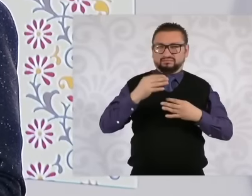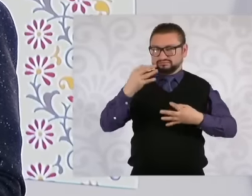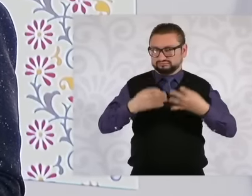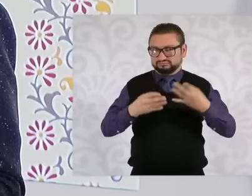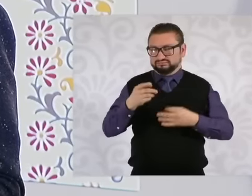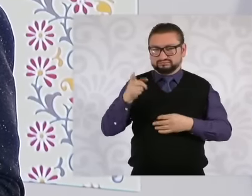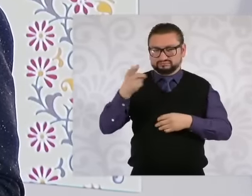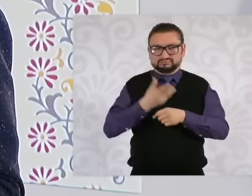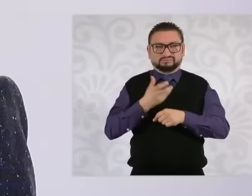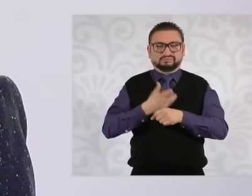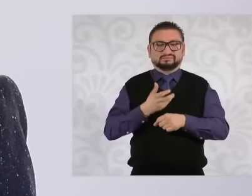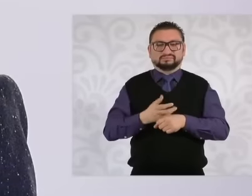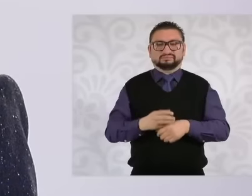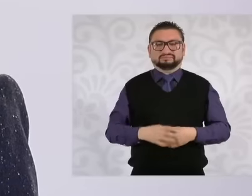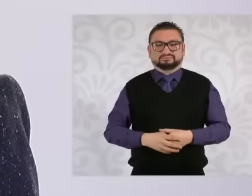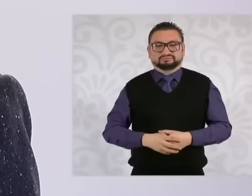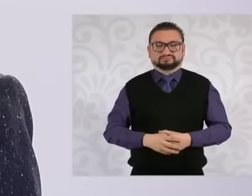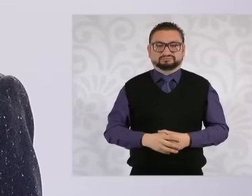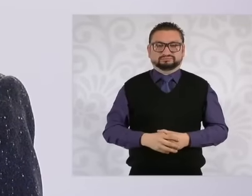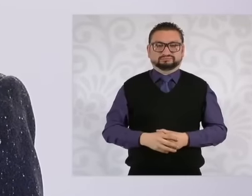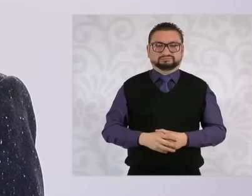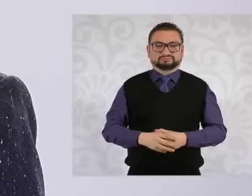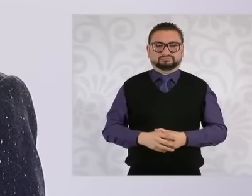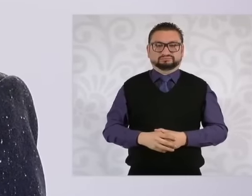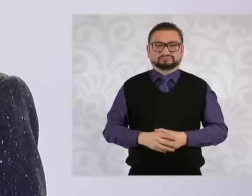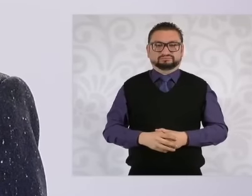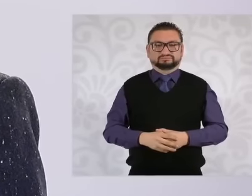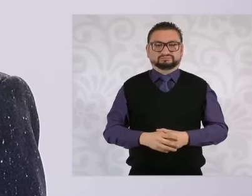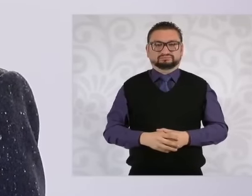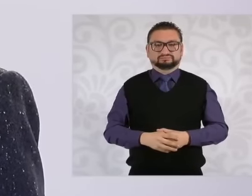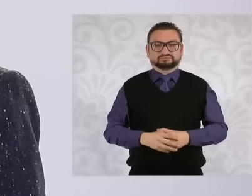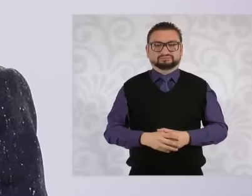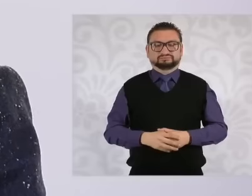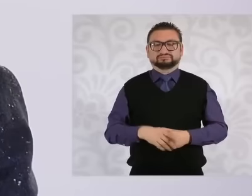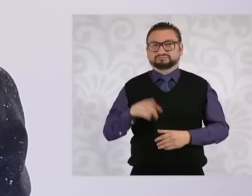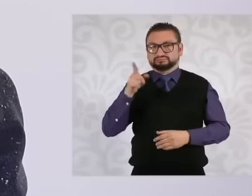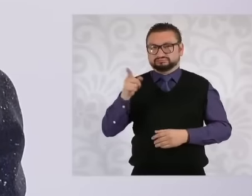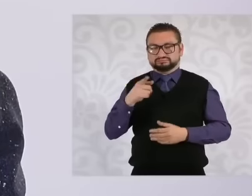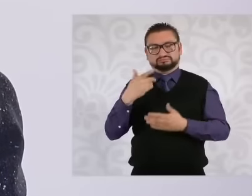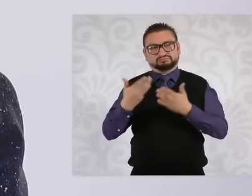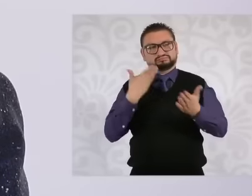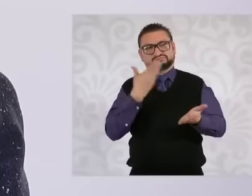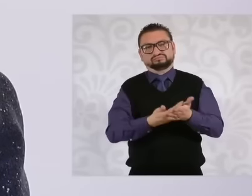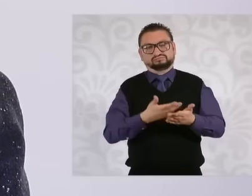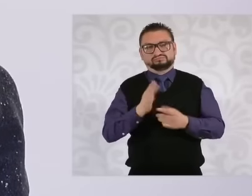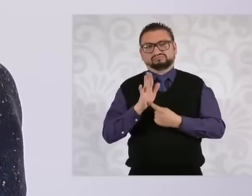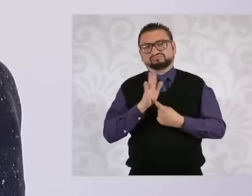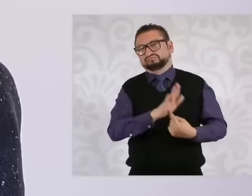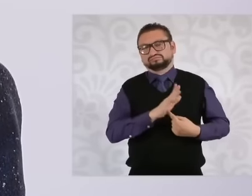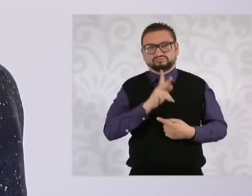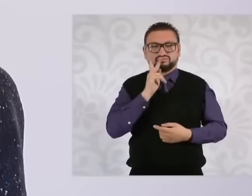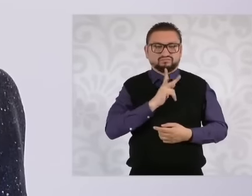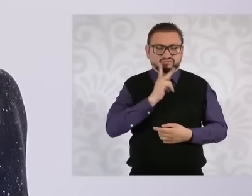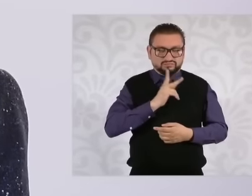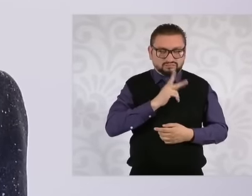Jury gives evidence of drug